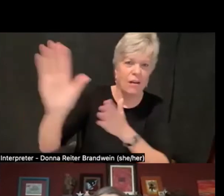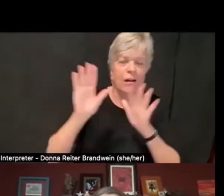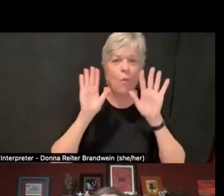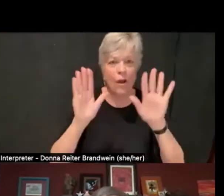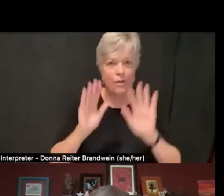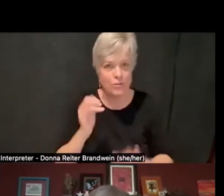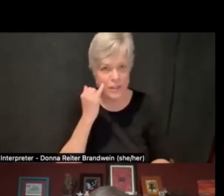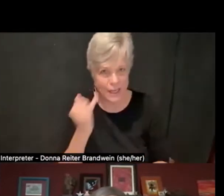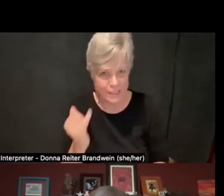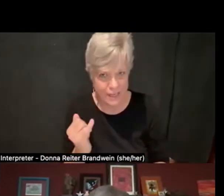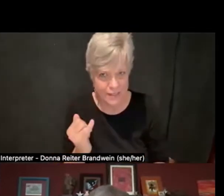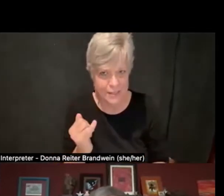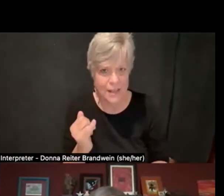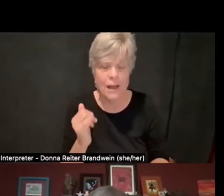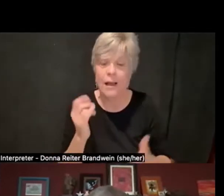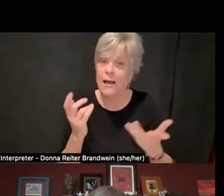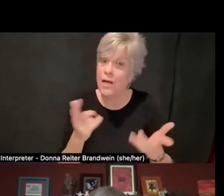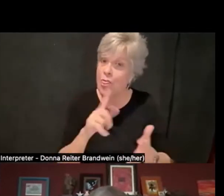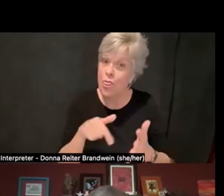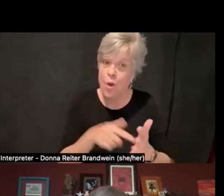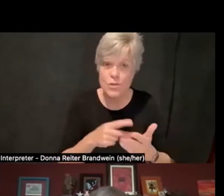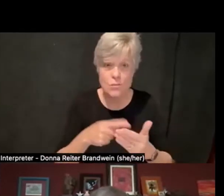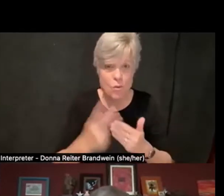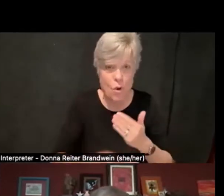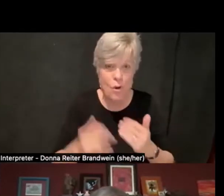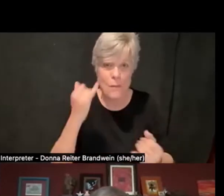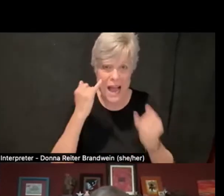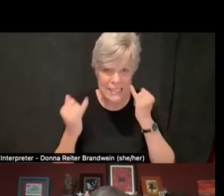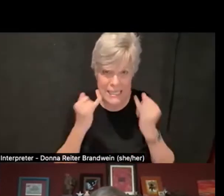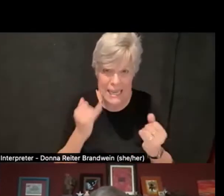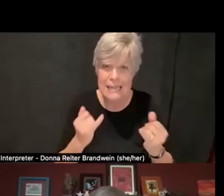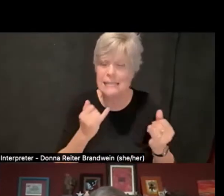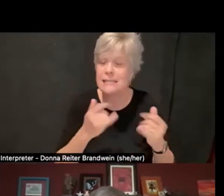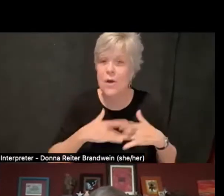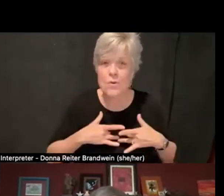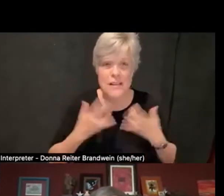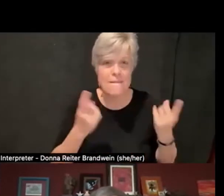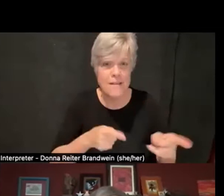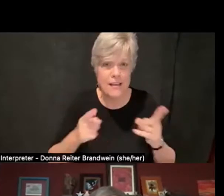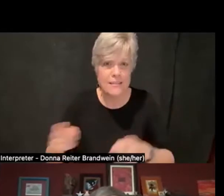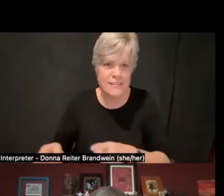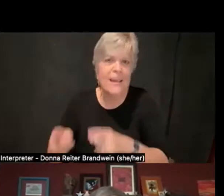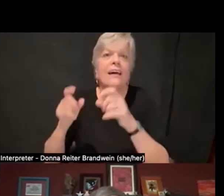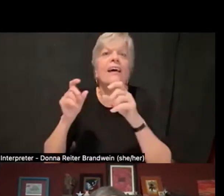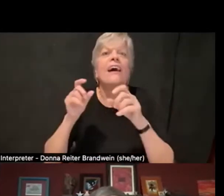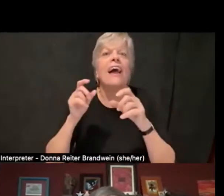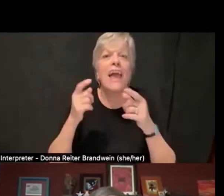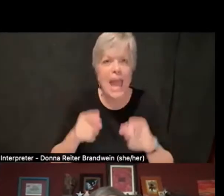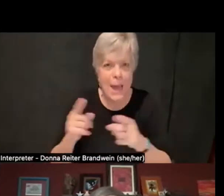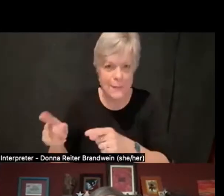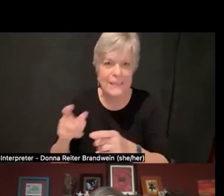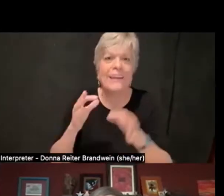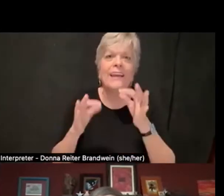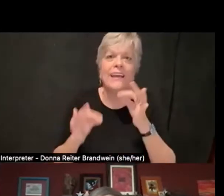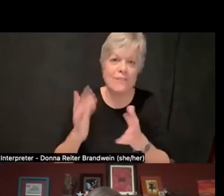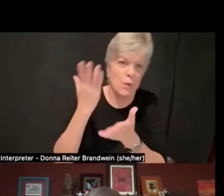and initiatives and cultural center happenings going. And the more that you can really invite